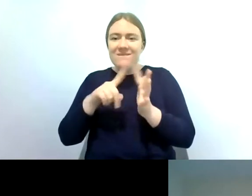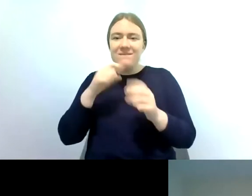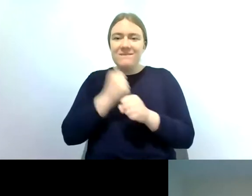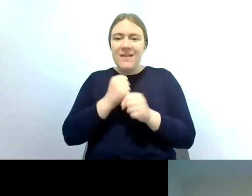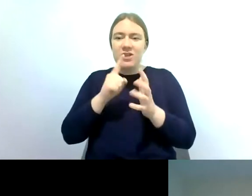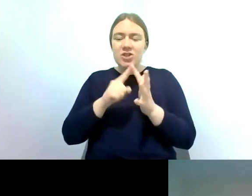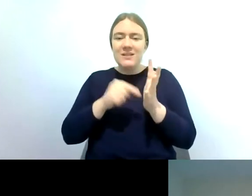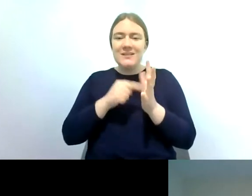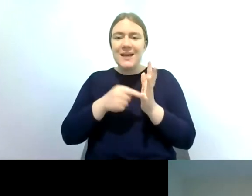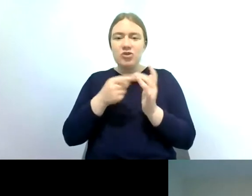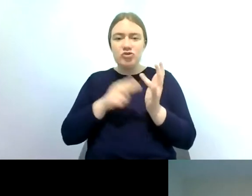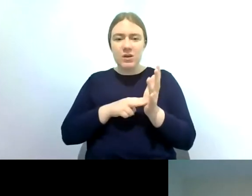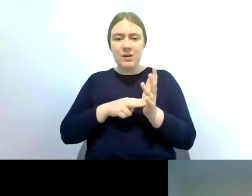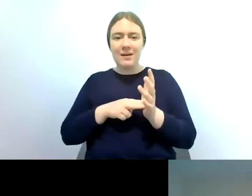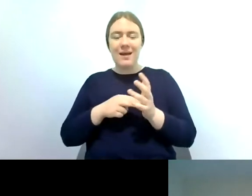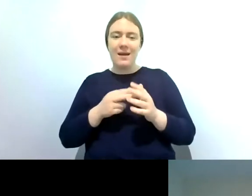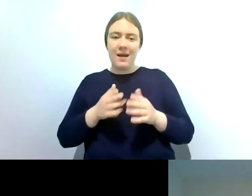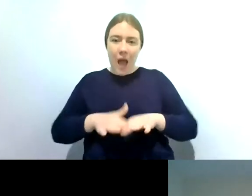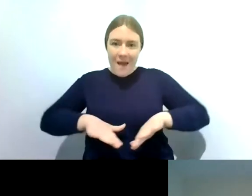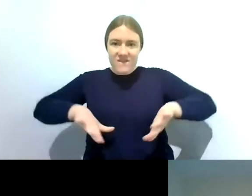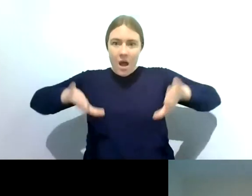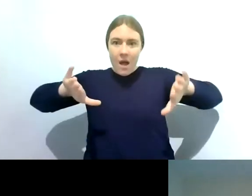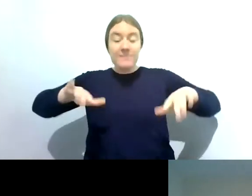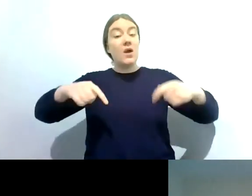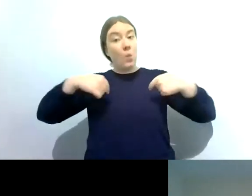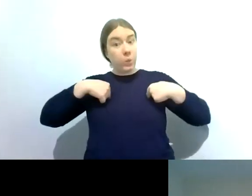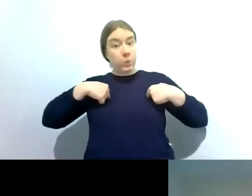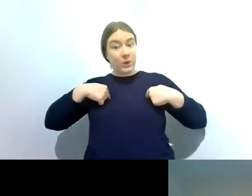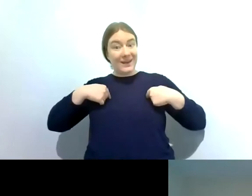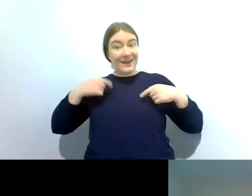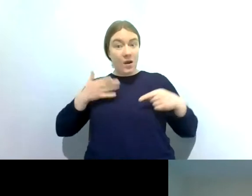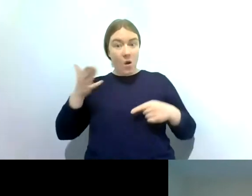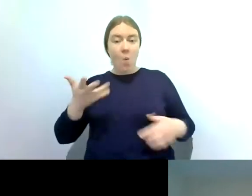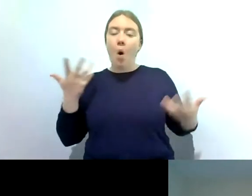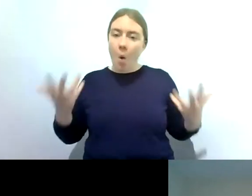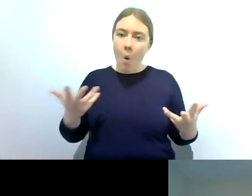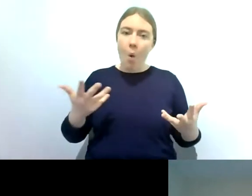as in is that how far we travel up the bank as a recorder or how far the river flies travel up